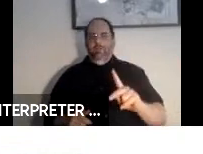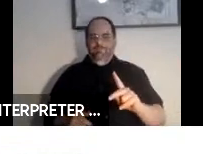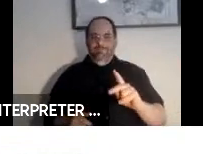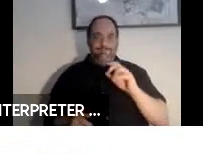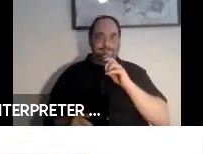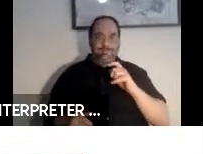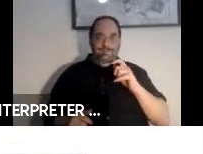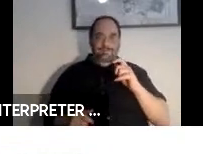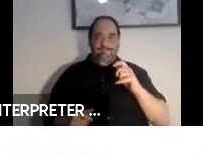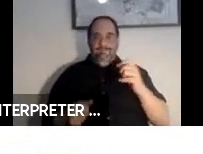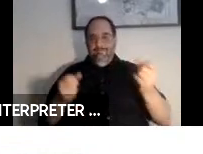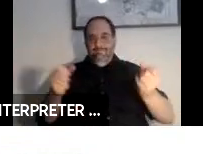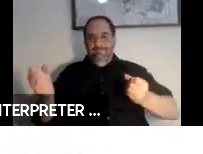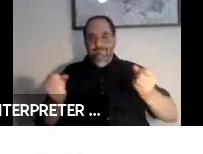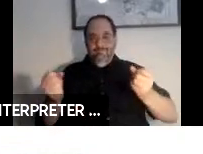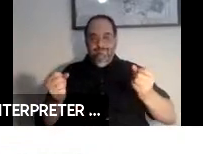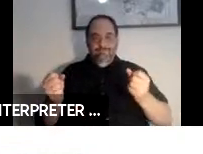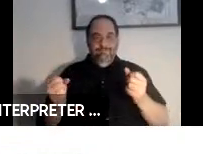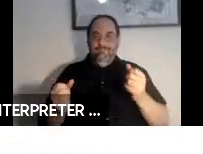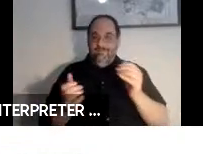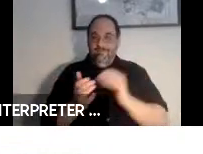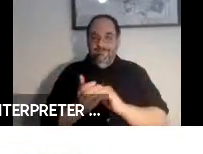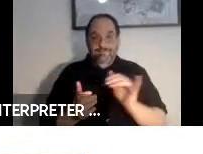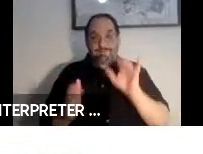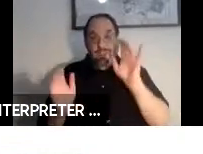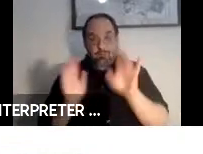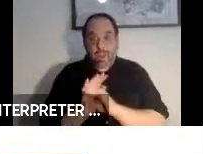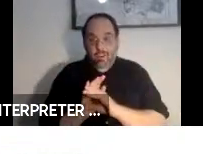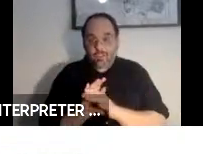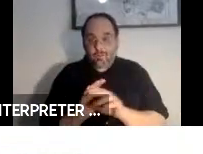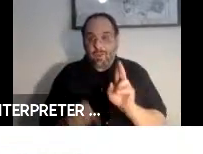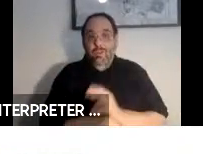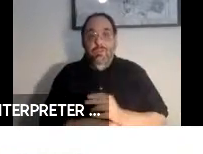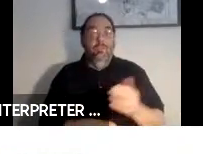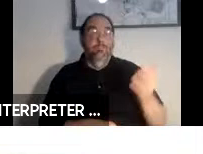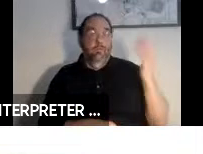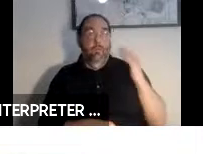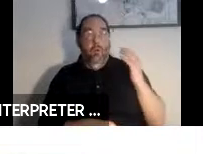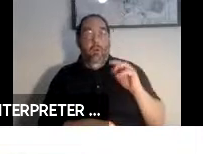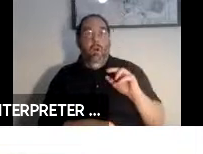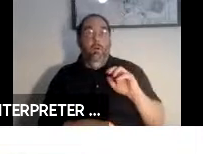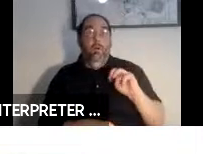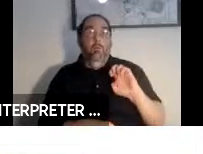vehicles and we used this exact same photo back on the 30th. These things are very high tech.